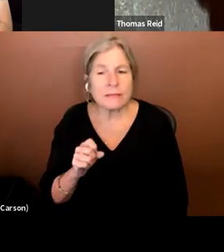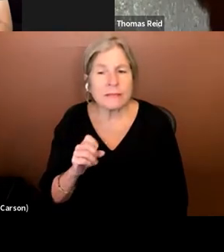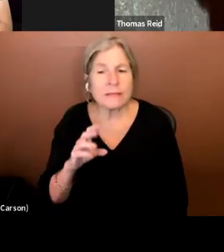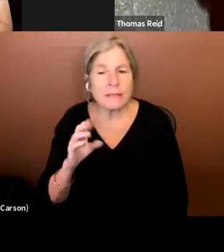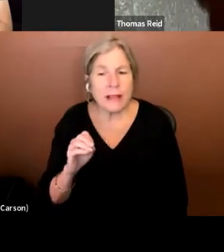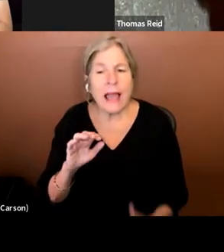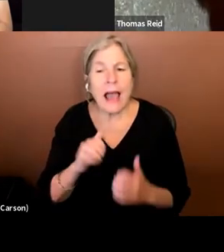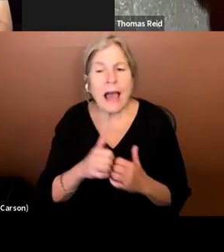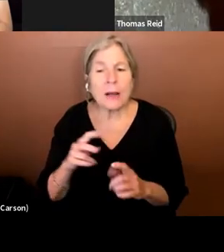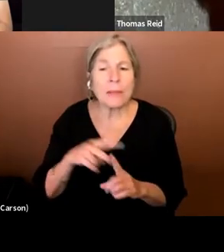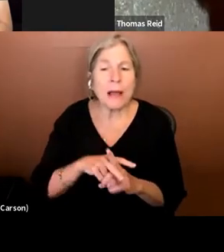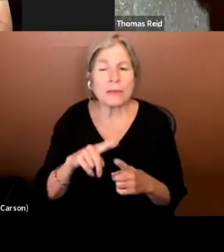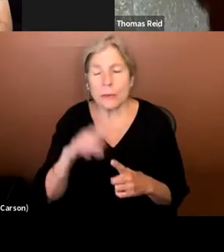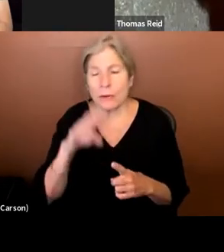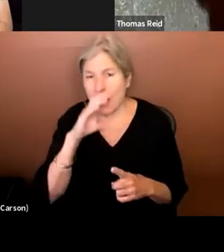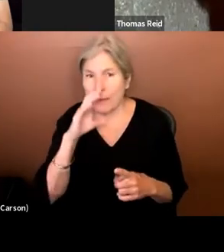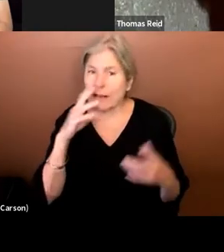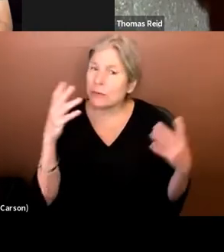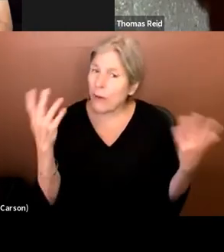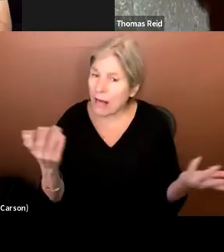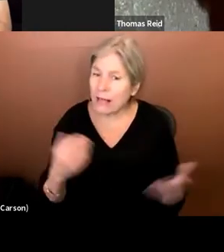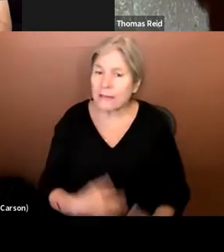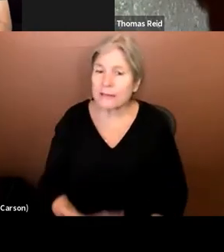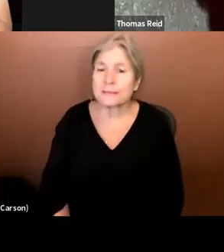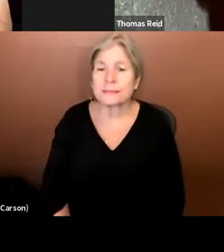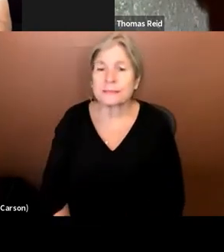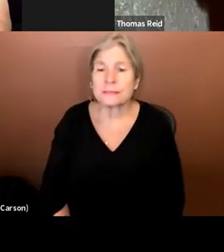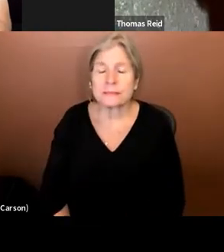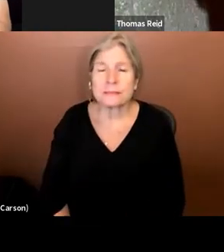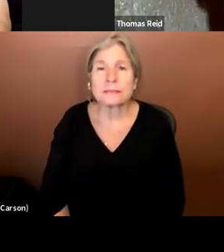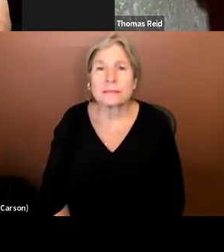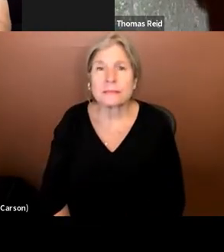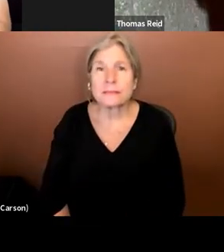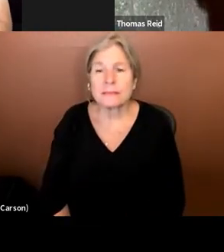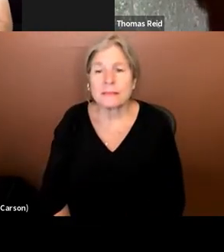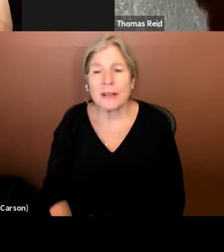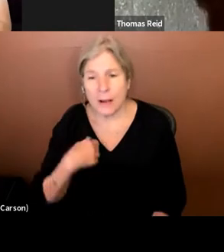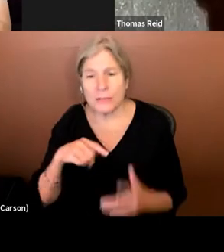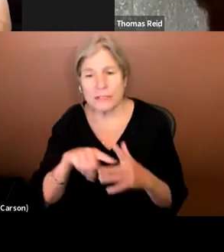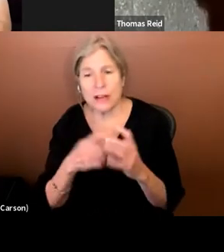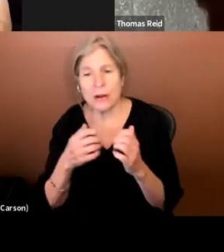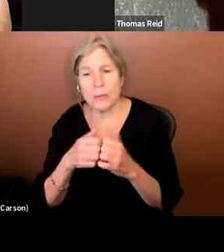apply to comics? Well, I would start with a standard audio description